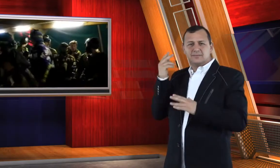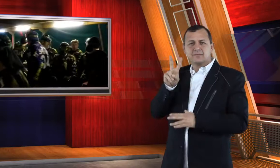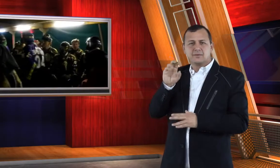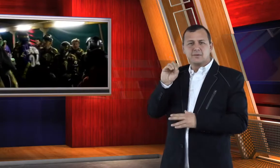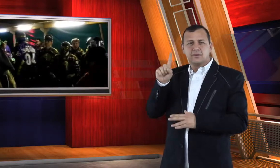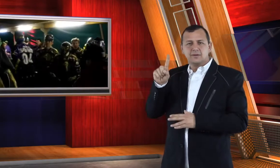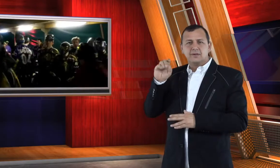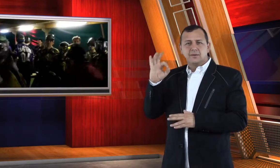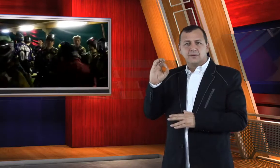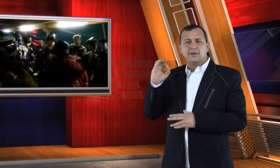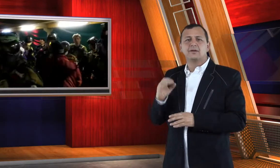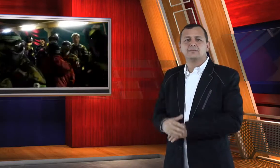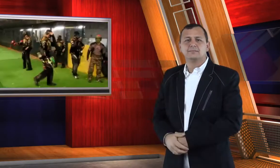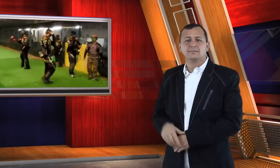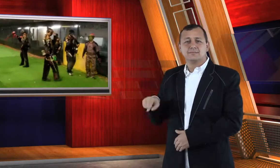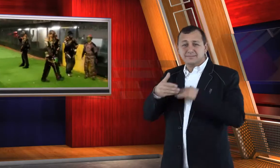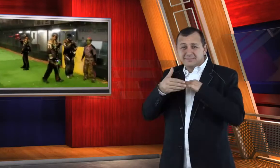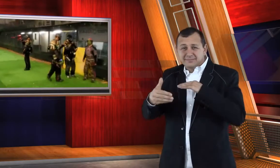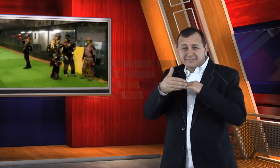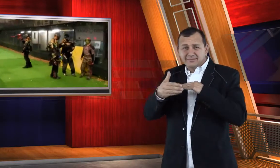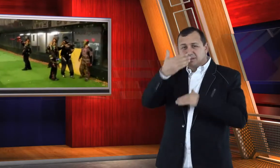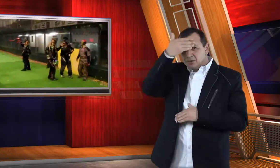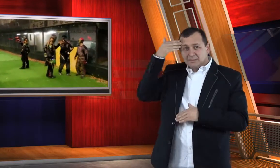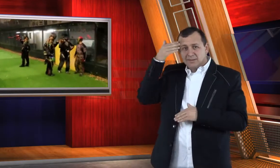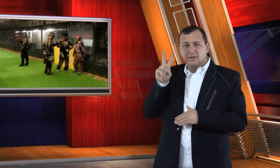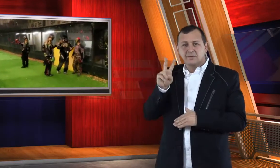was founded in 2010, and in the summer